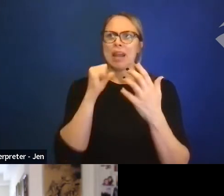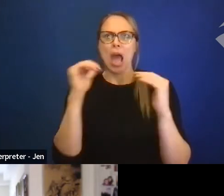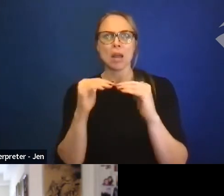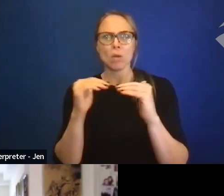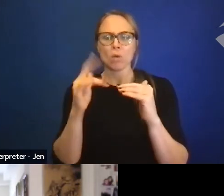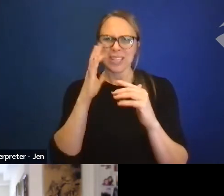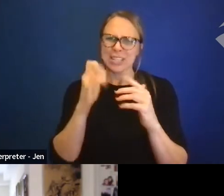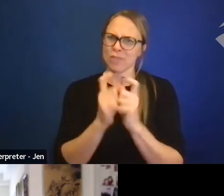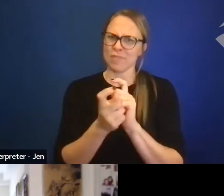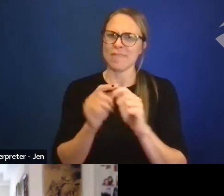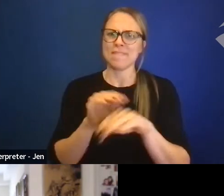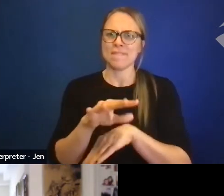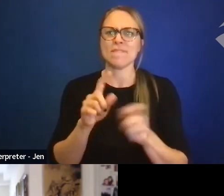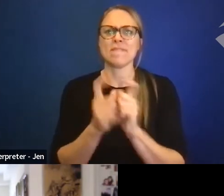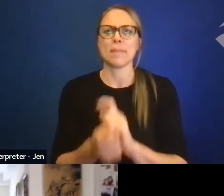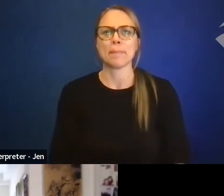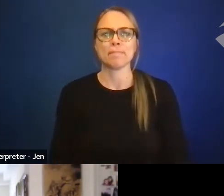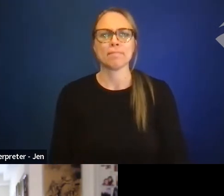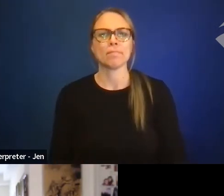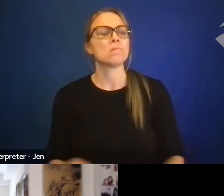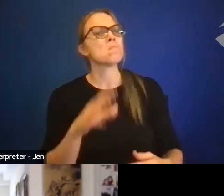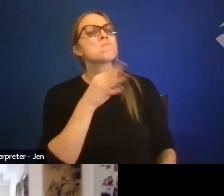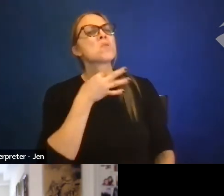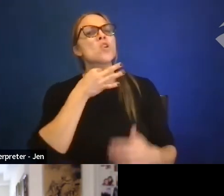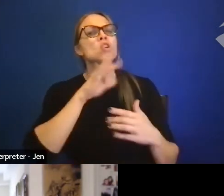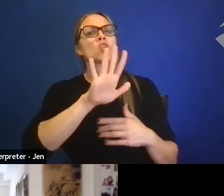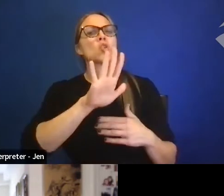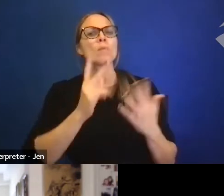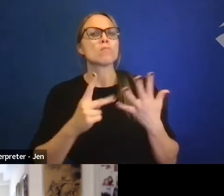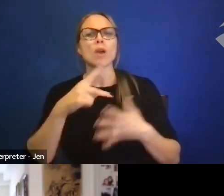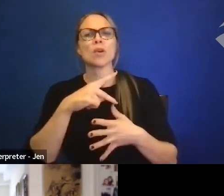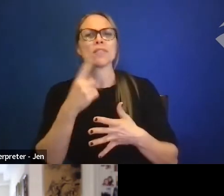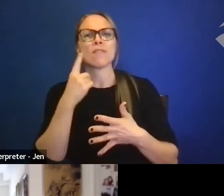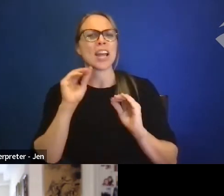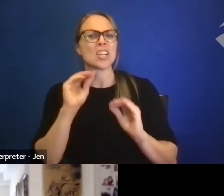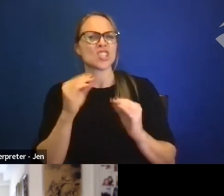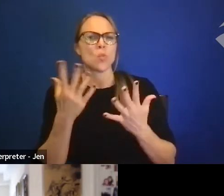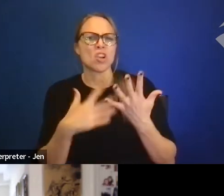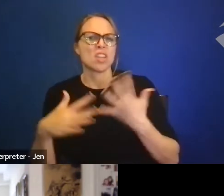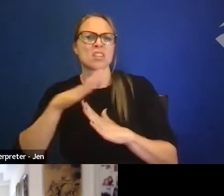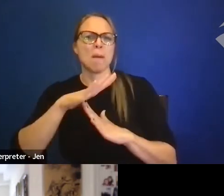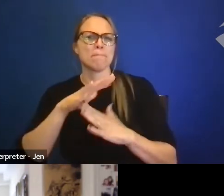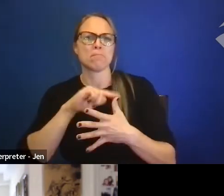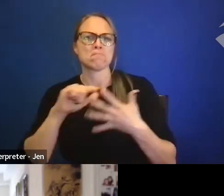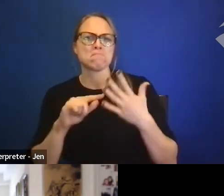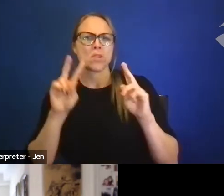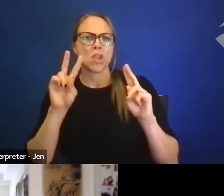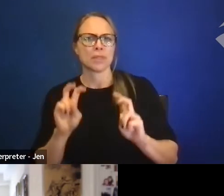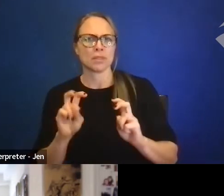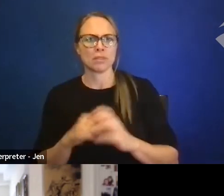So what do you think would be really priorities as far as educating what are the top topics? I think you need...